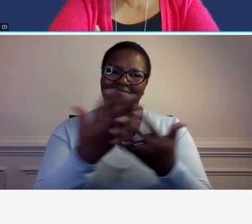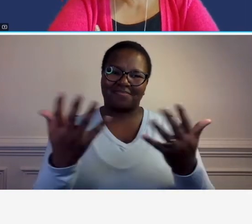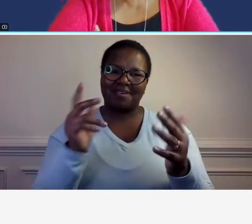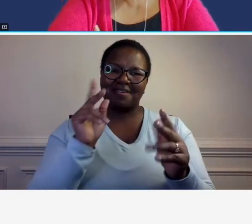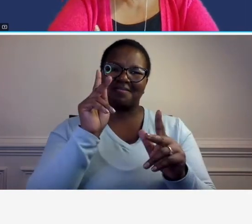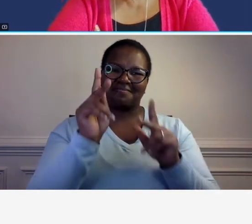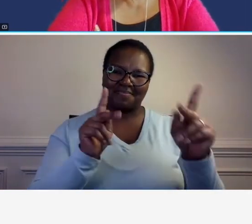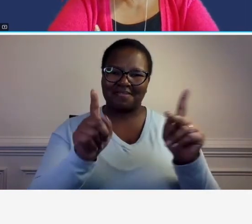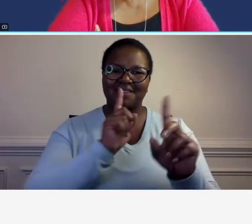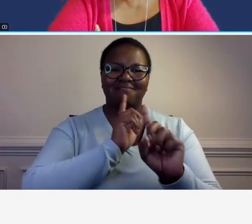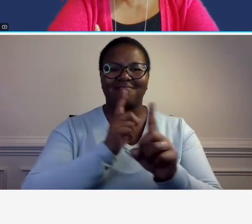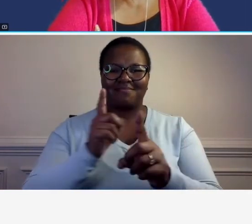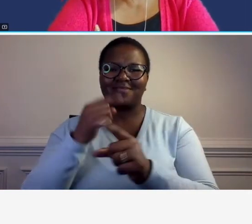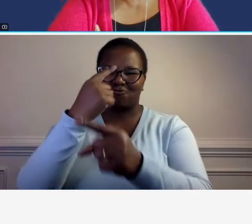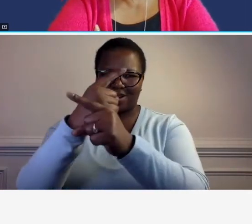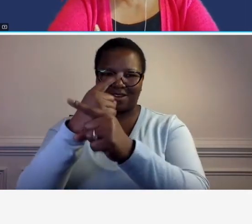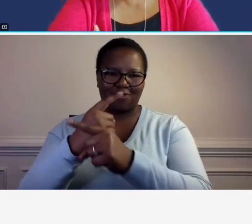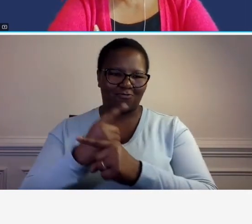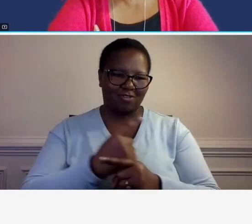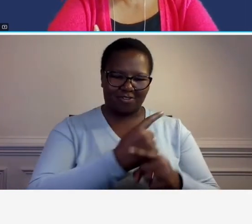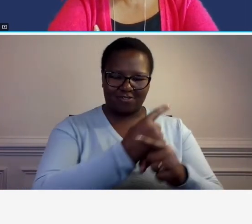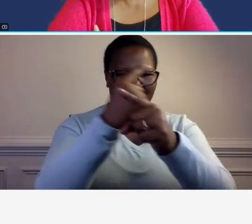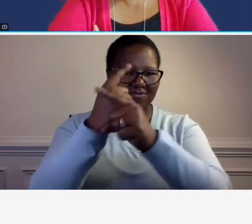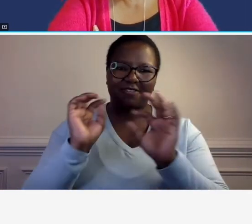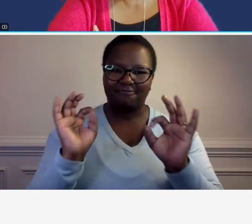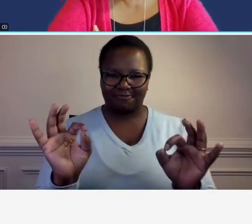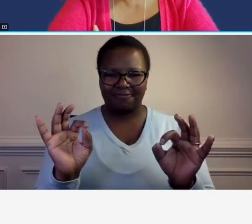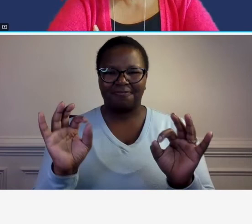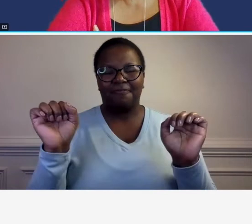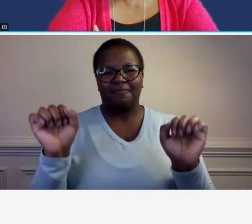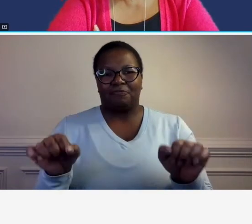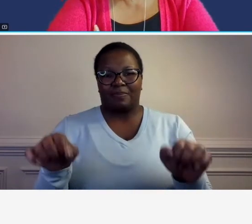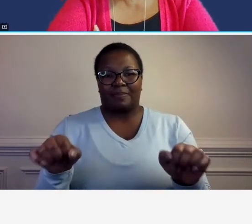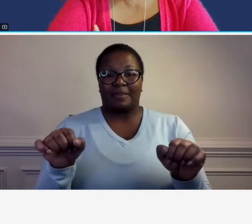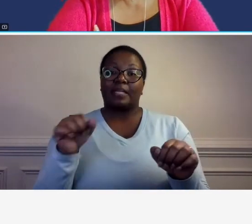responding yeah you're right on track here is that that's still any time spent so we talked